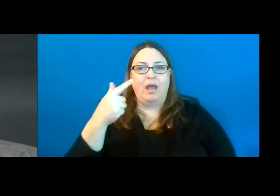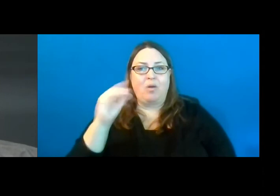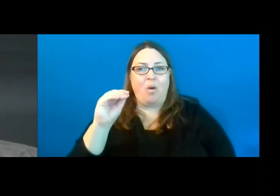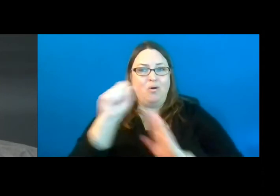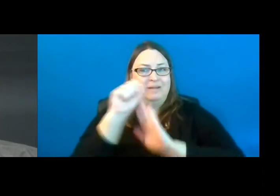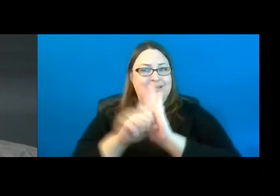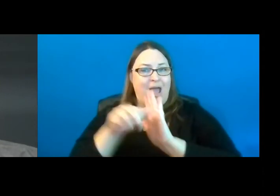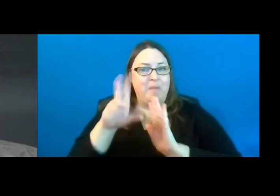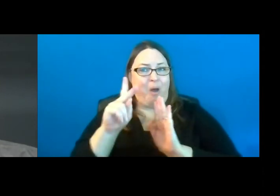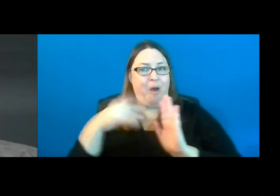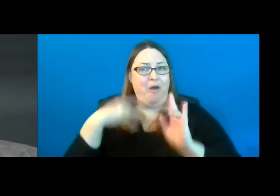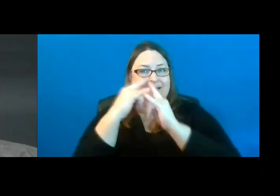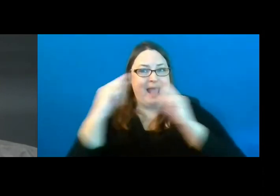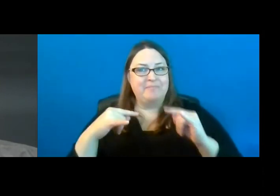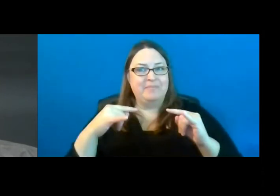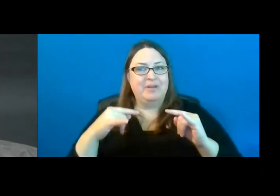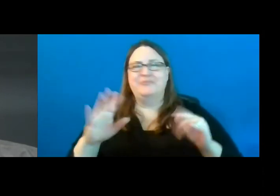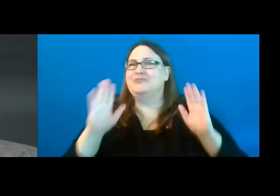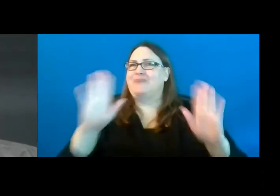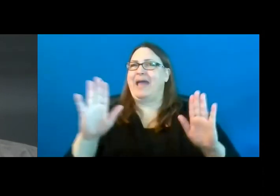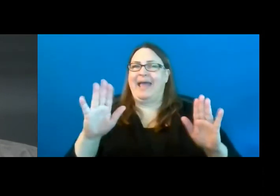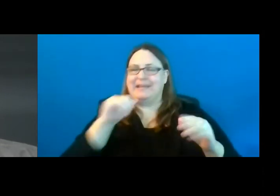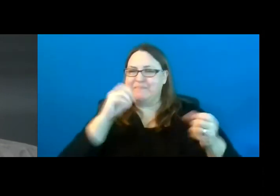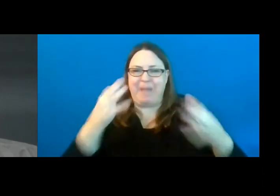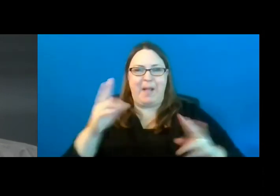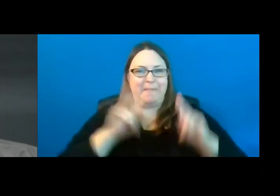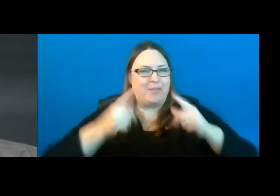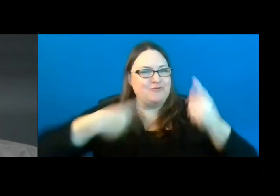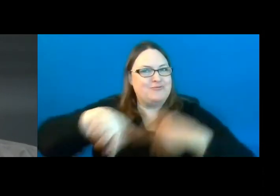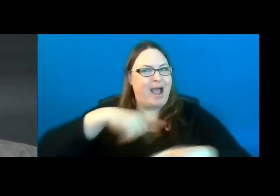It was great because there weren't a lot of people around so it was quiet.